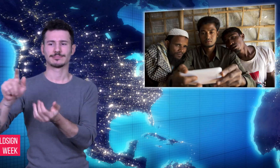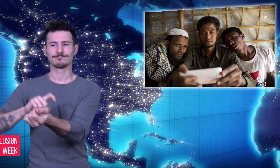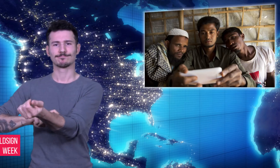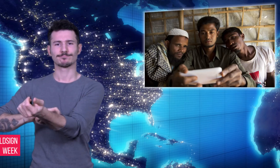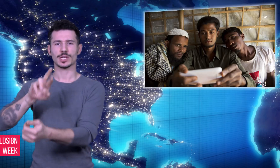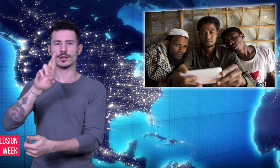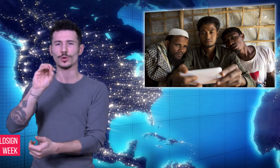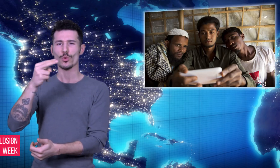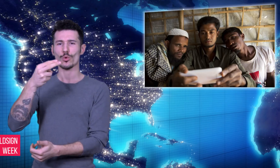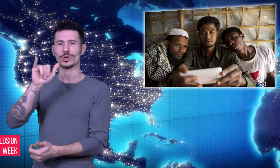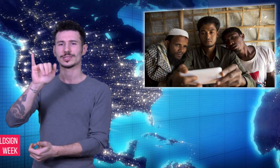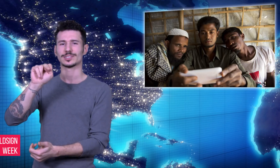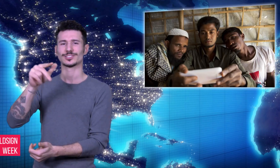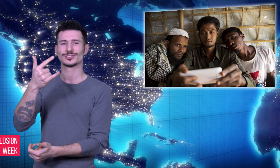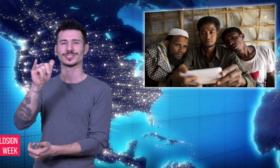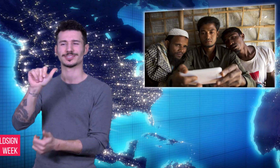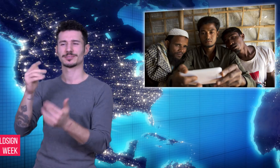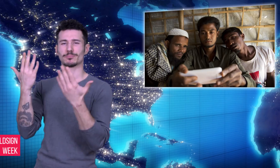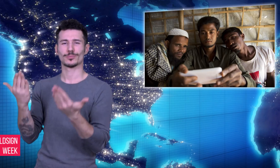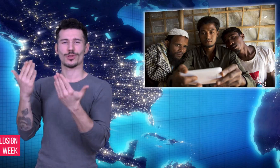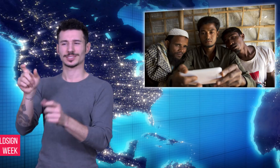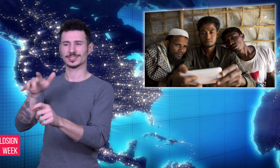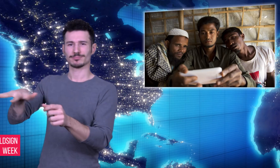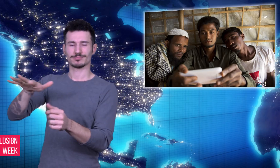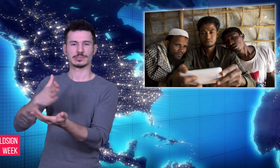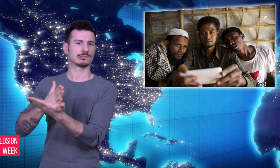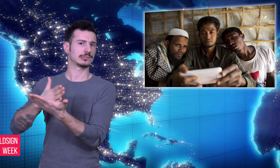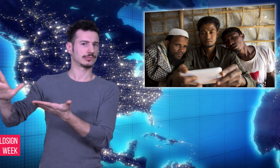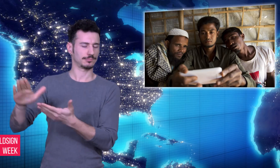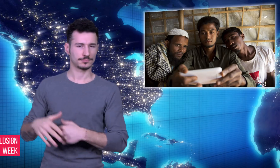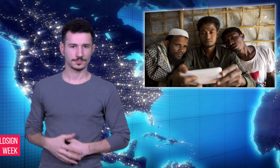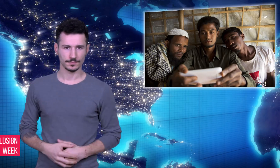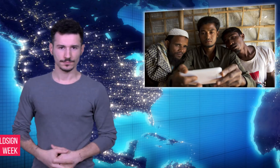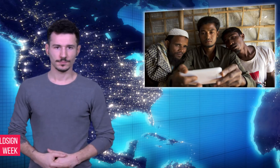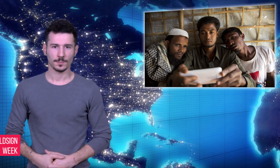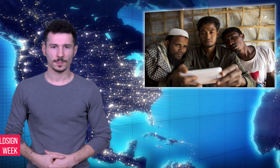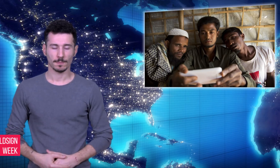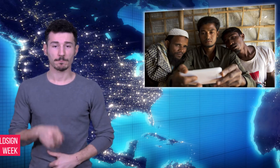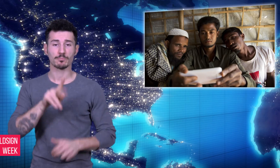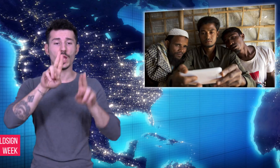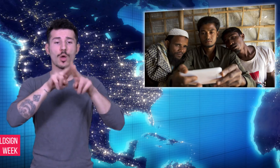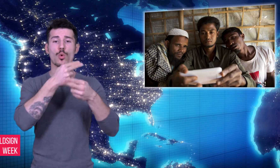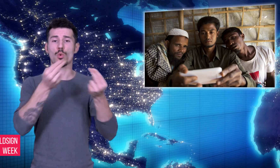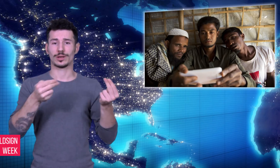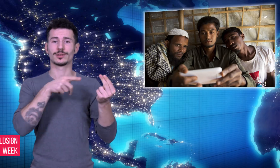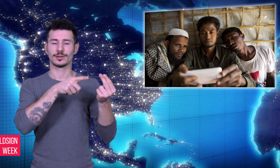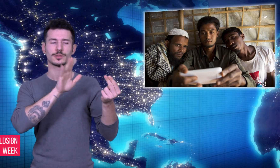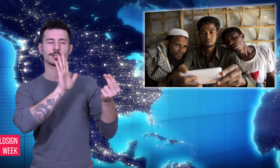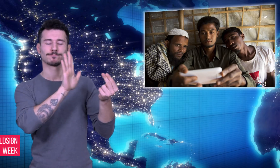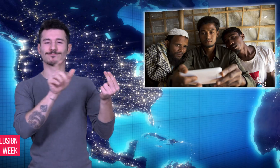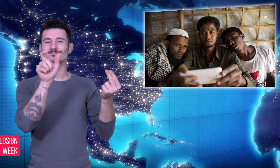for the Myanmar government to